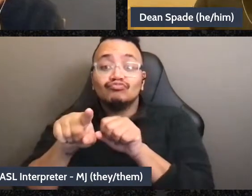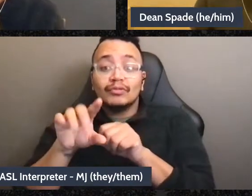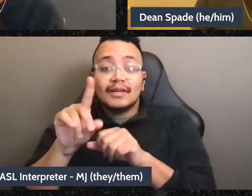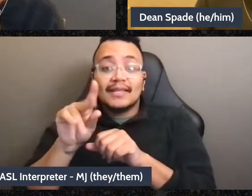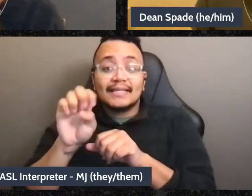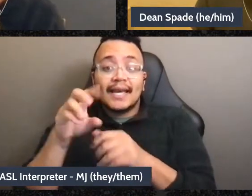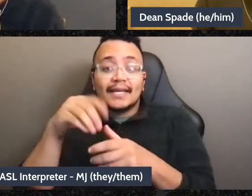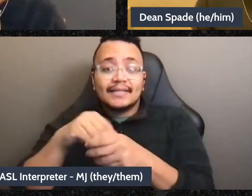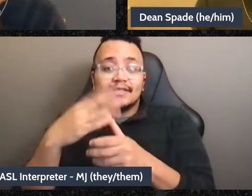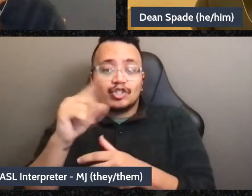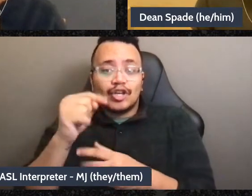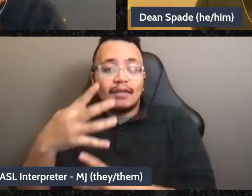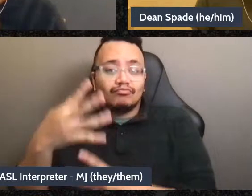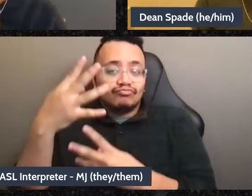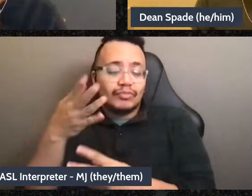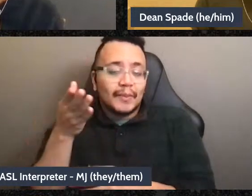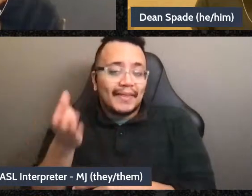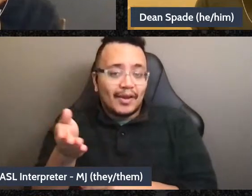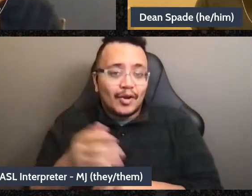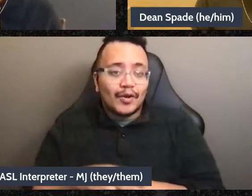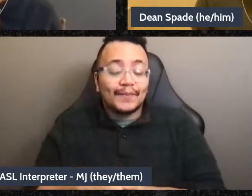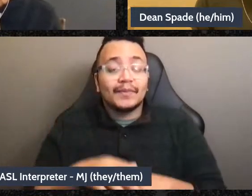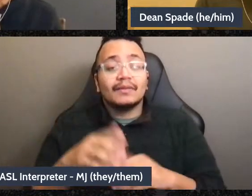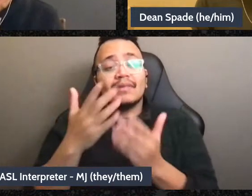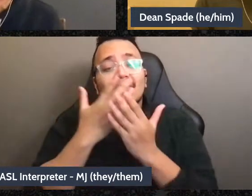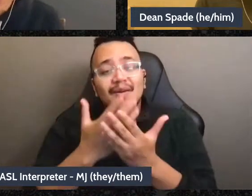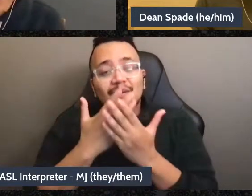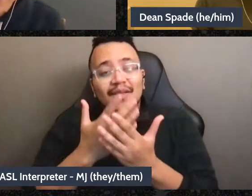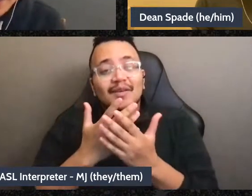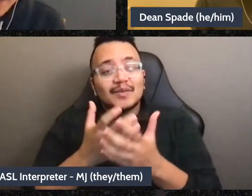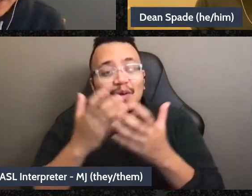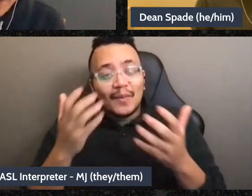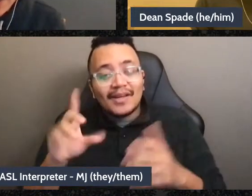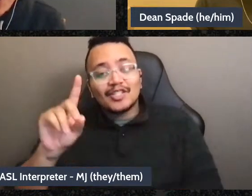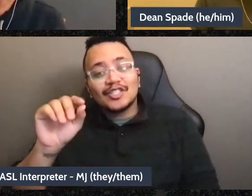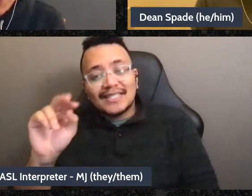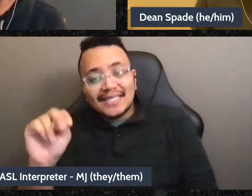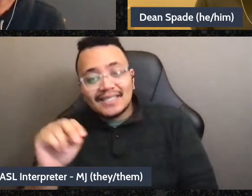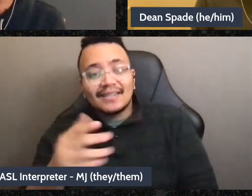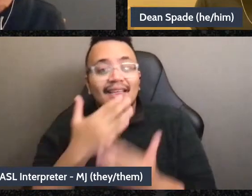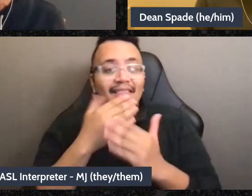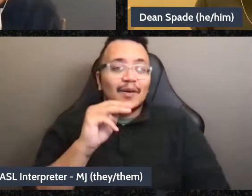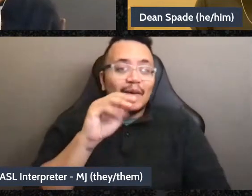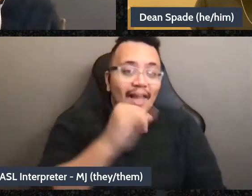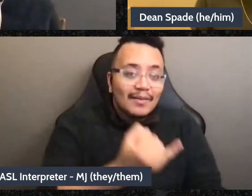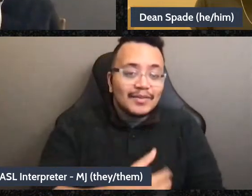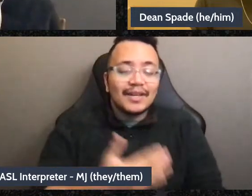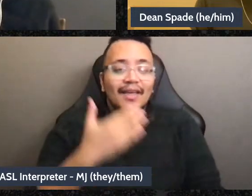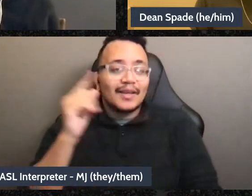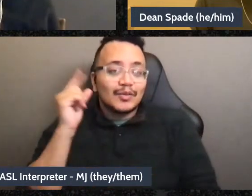chat, um, and I just want to say thank you so much to Dean thank you MJ and Trisha and Lydia,